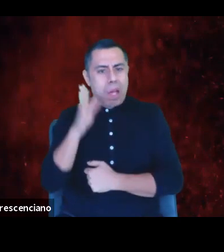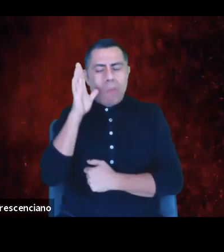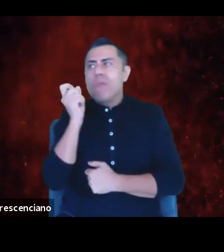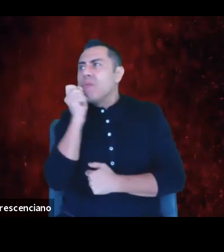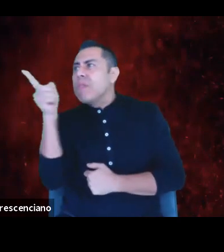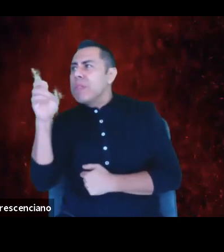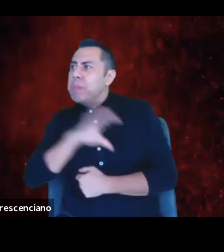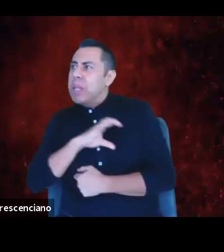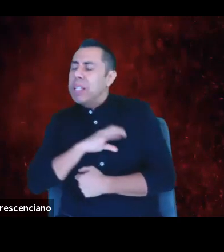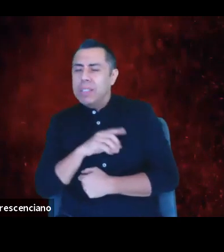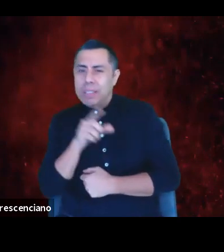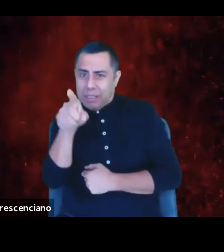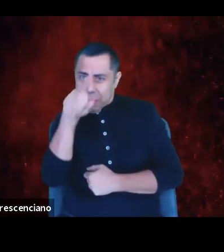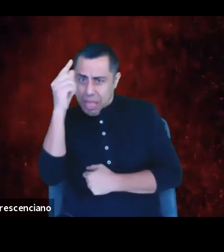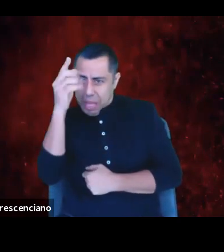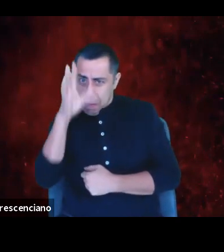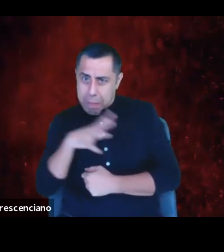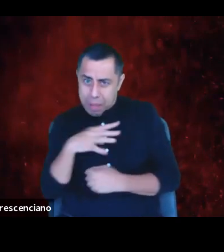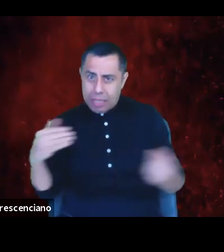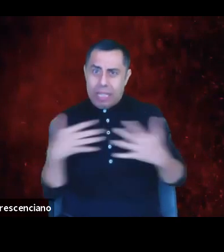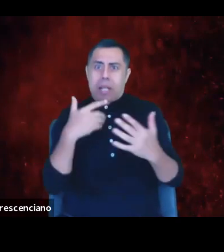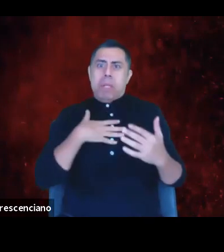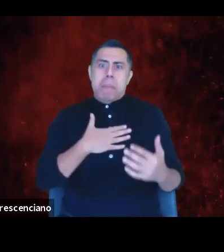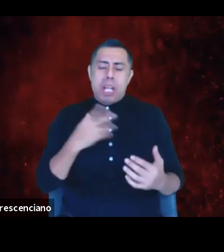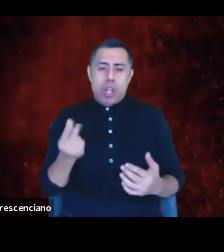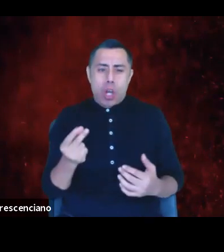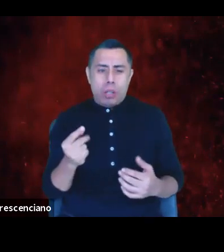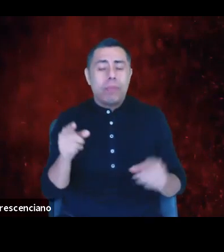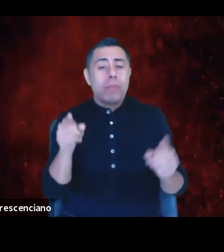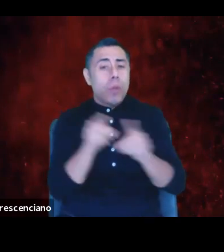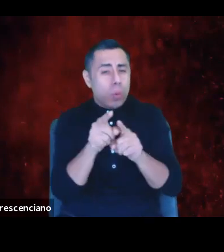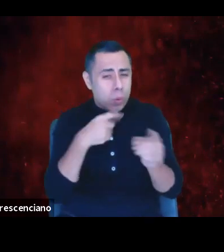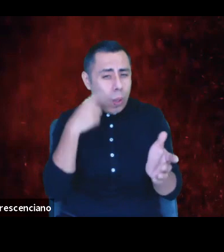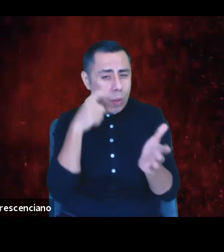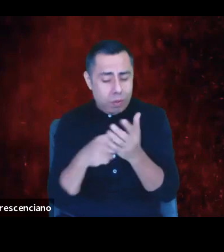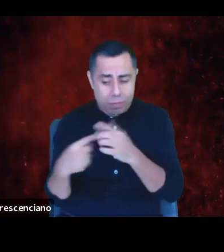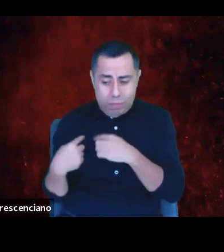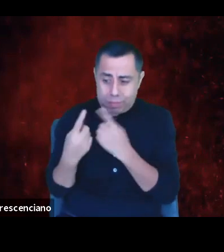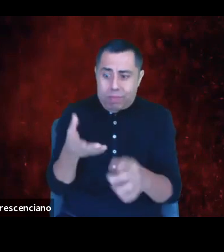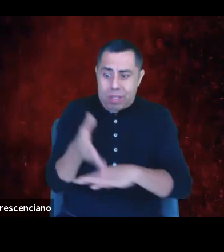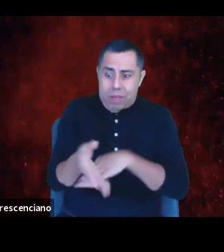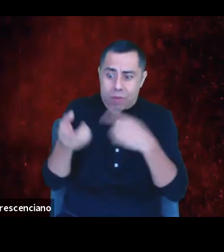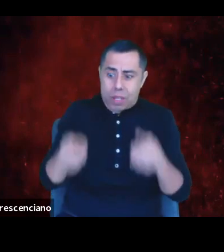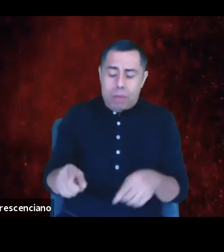In the time since those events, I've seen my current home, Atlanta, Georgia, burn, and in cities across the nation